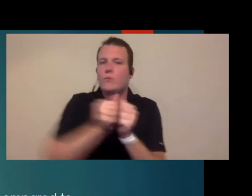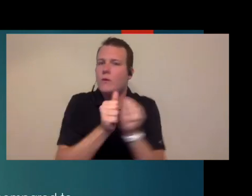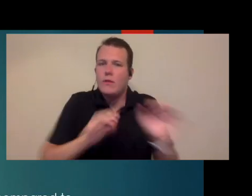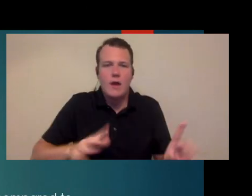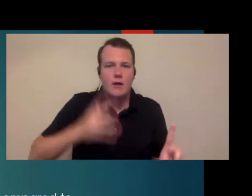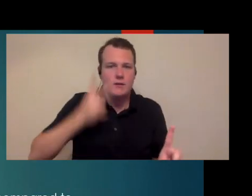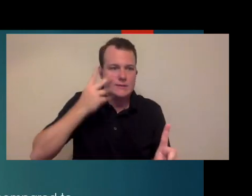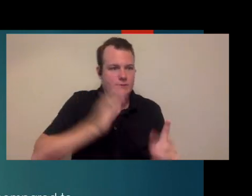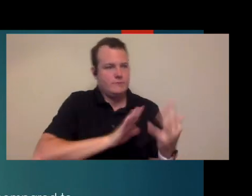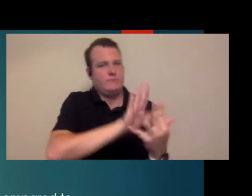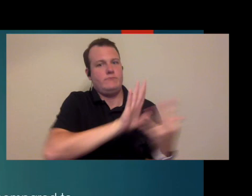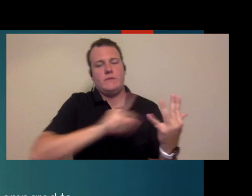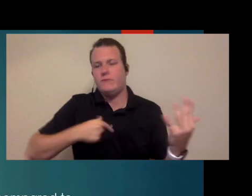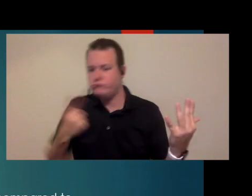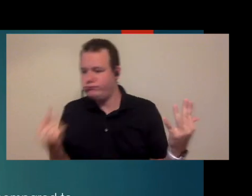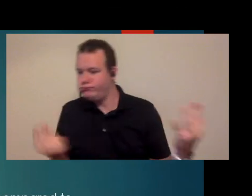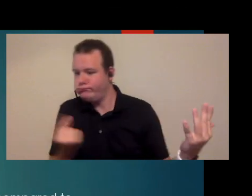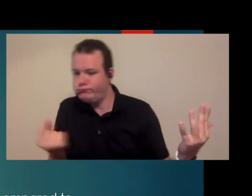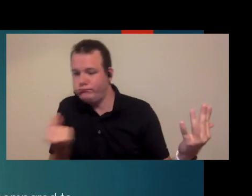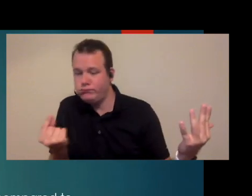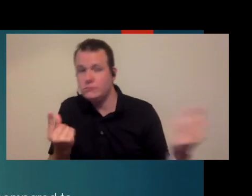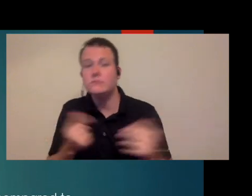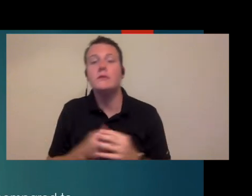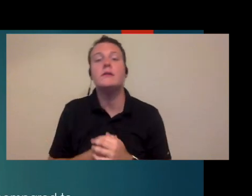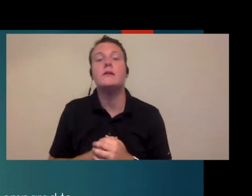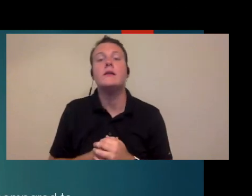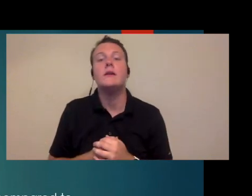scenes as well and then as I mentioned earlier we'll kind of briefly touch on